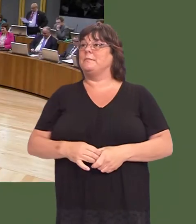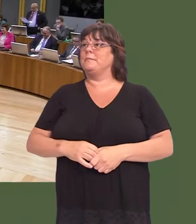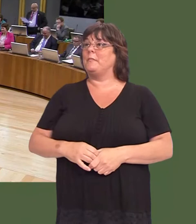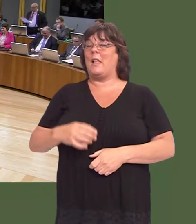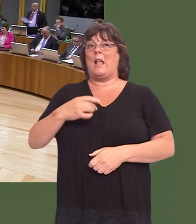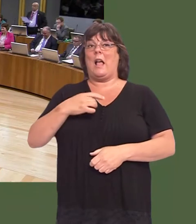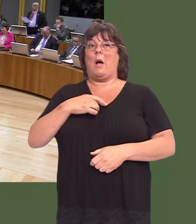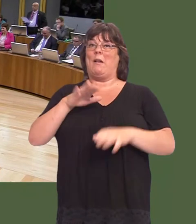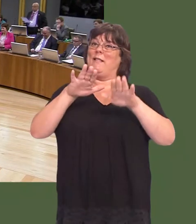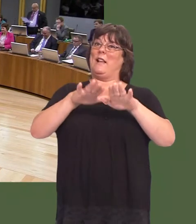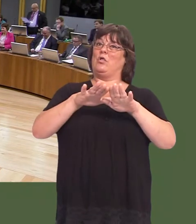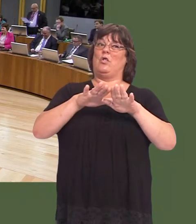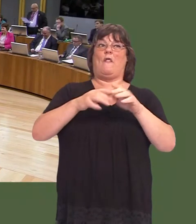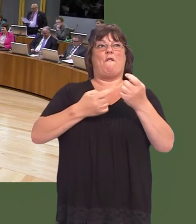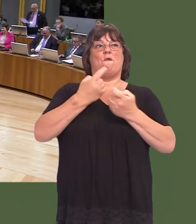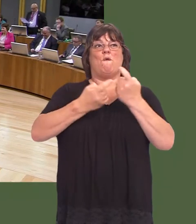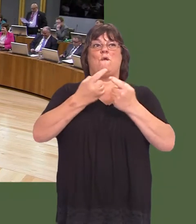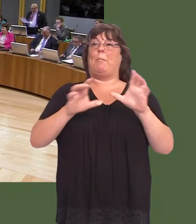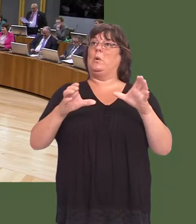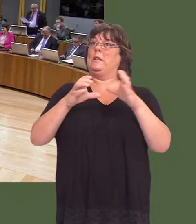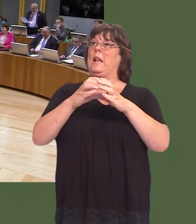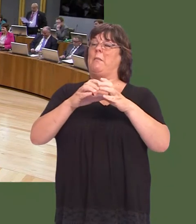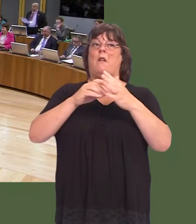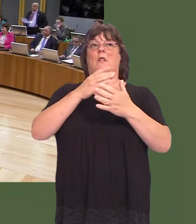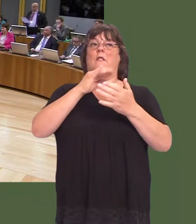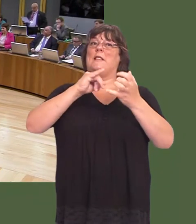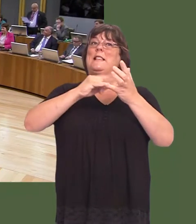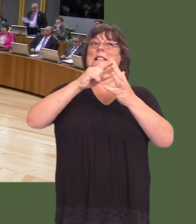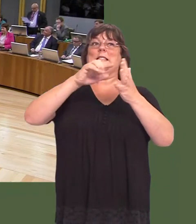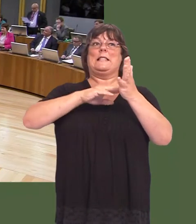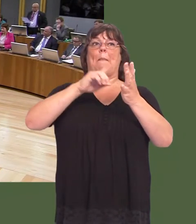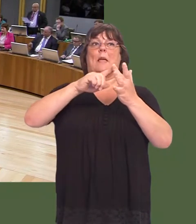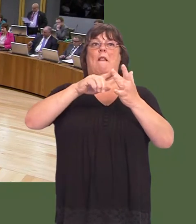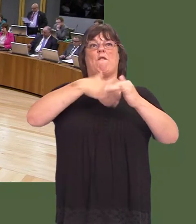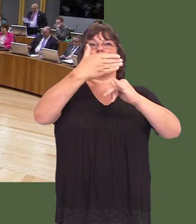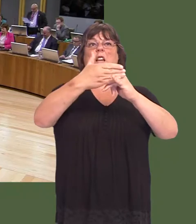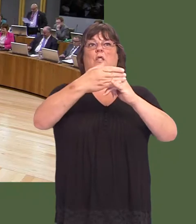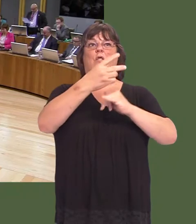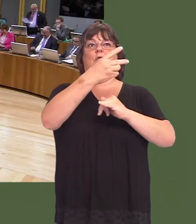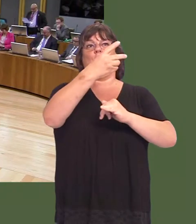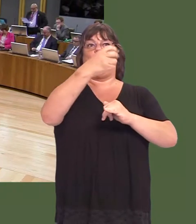the success of our national teamófootball teamóin reaching the semifinals in Euro 2016